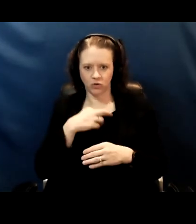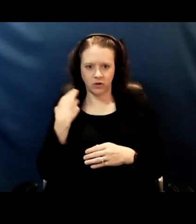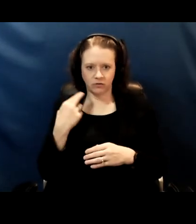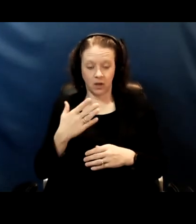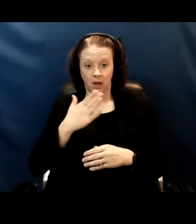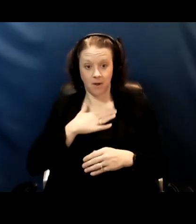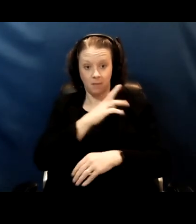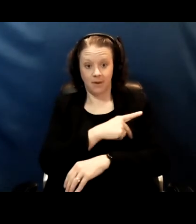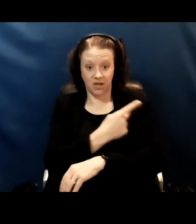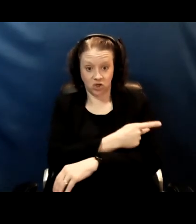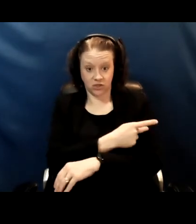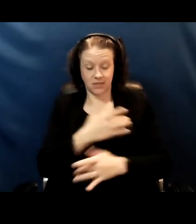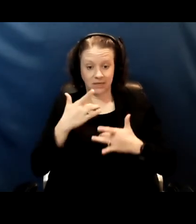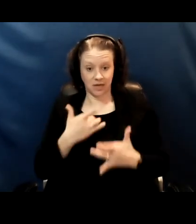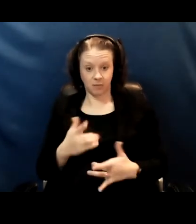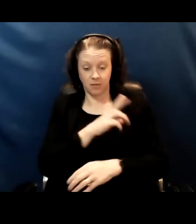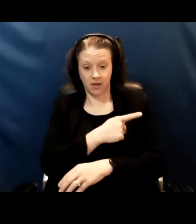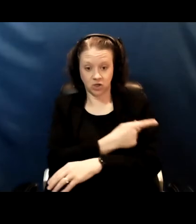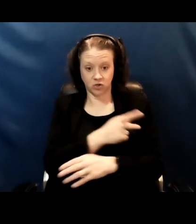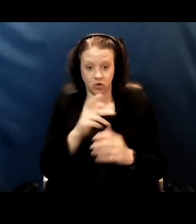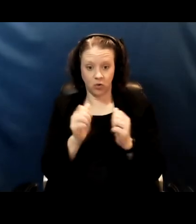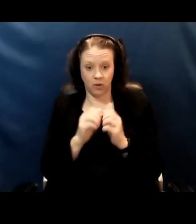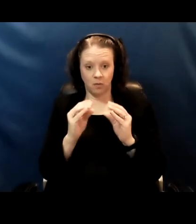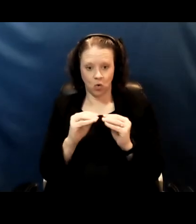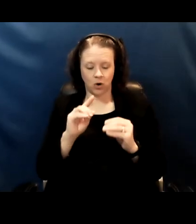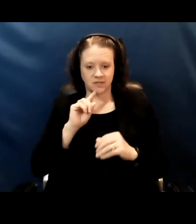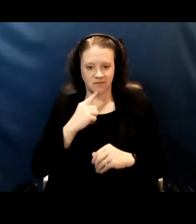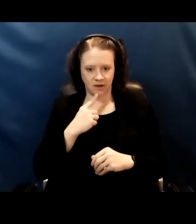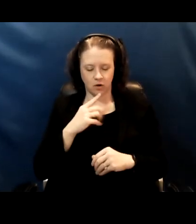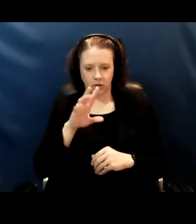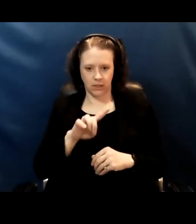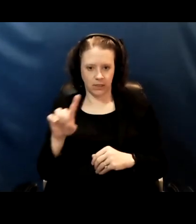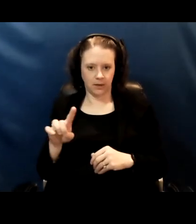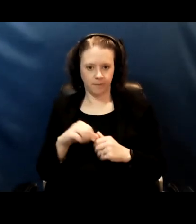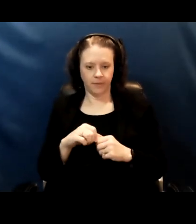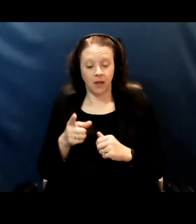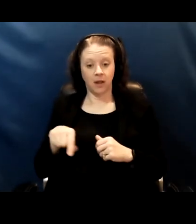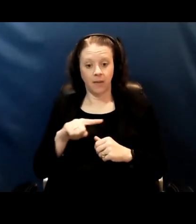with more severe developmental disabilities, they are patients with down syndrome